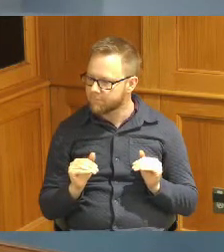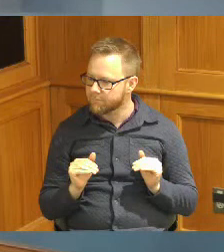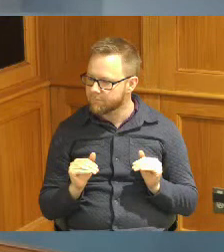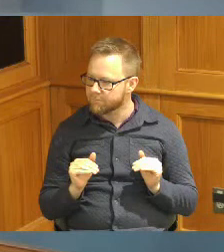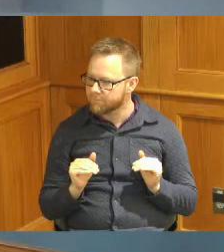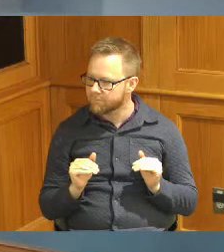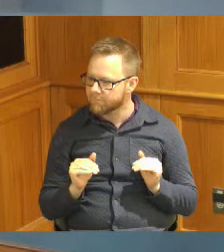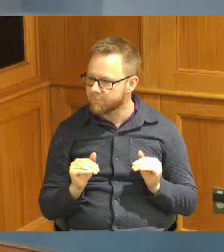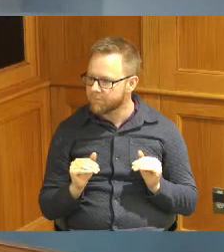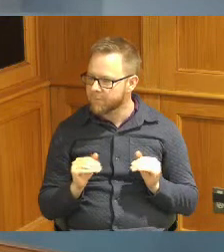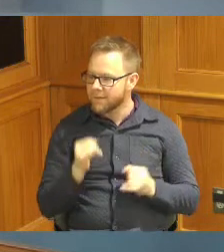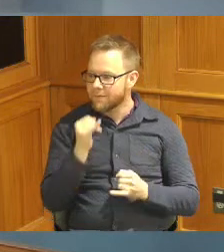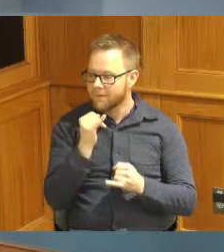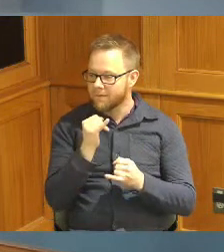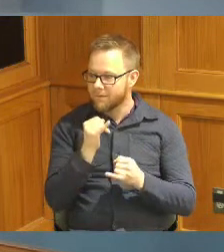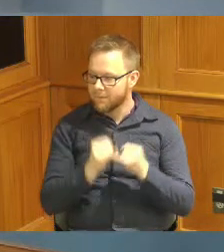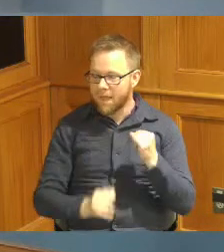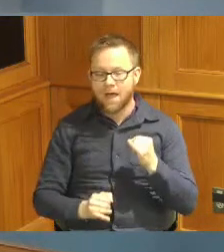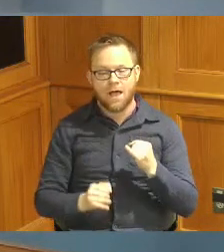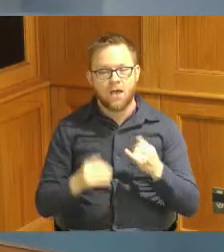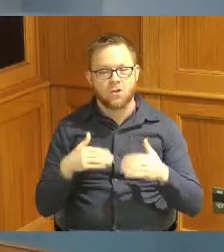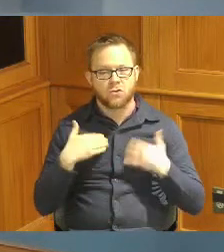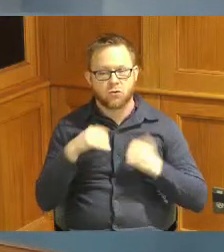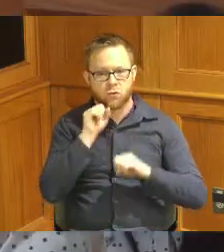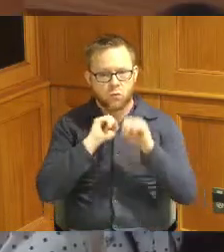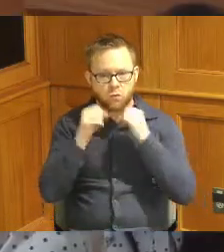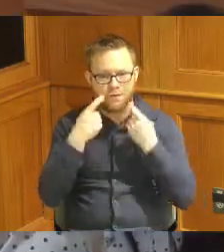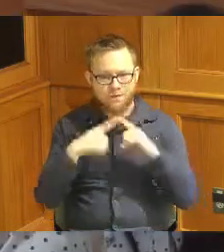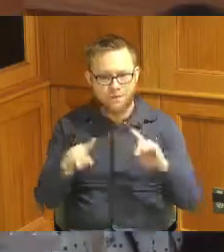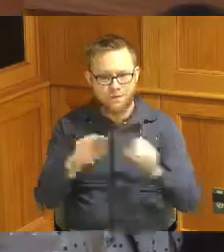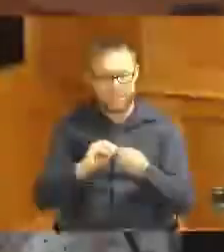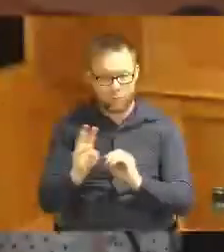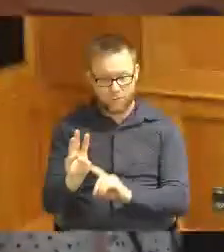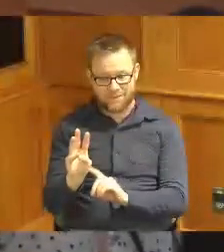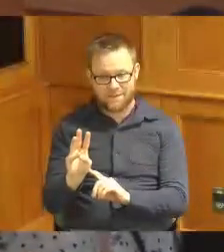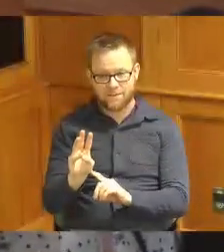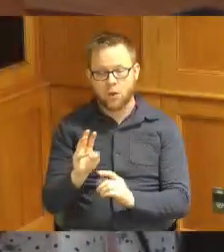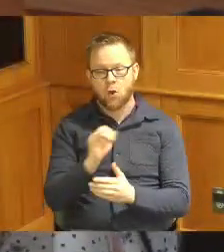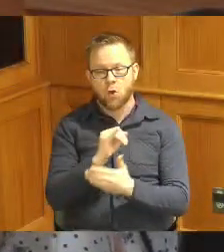and for our last youth resiliency item number six it is with artworks for 224,000.